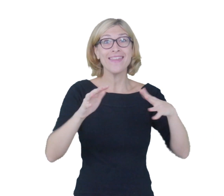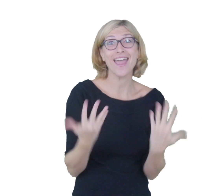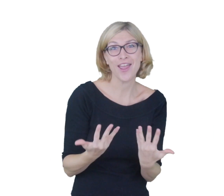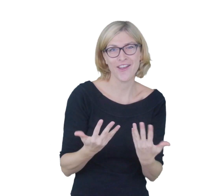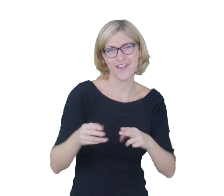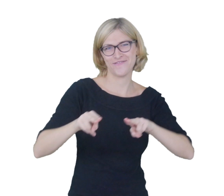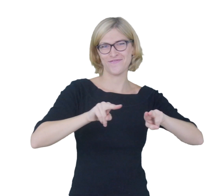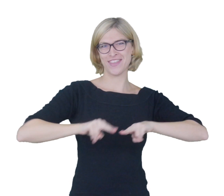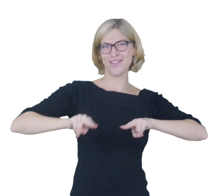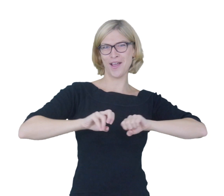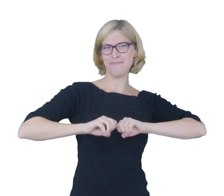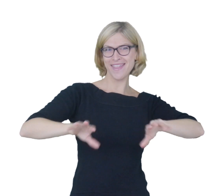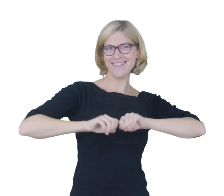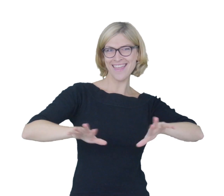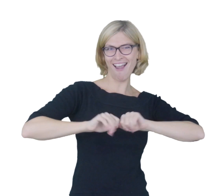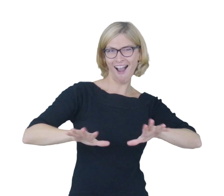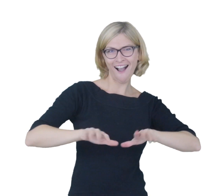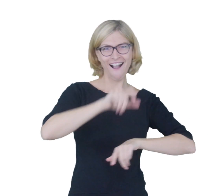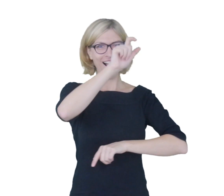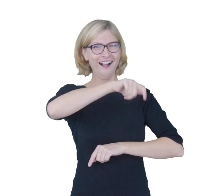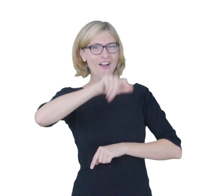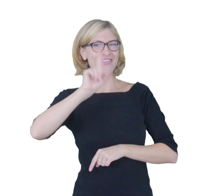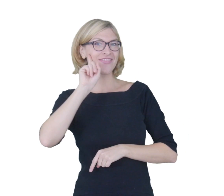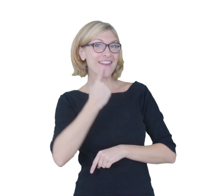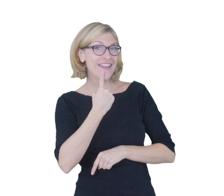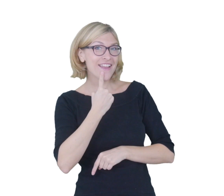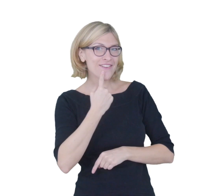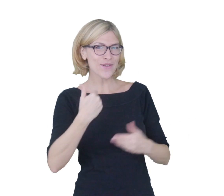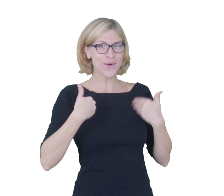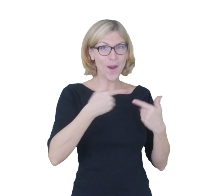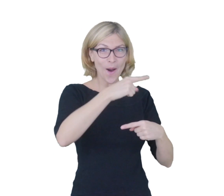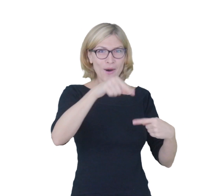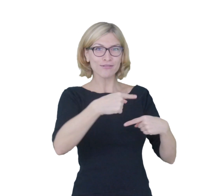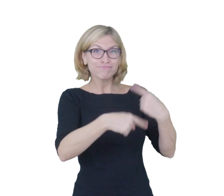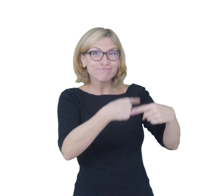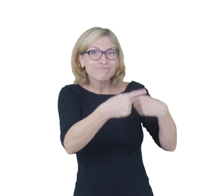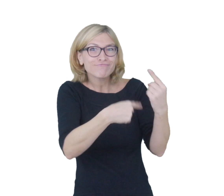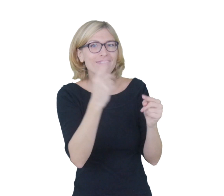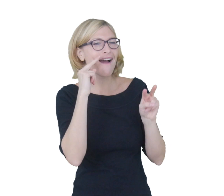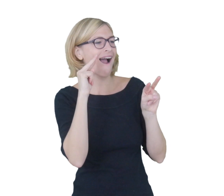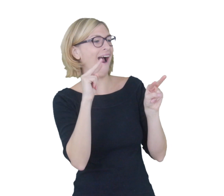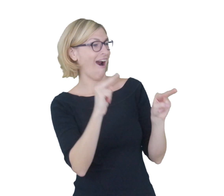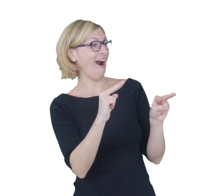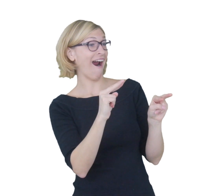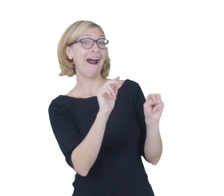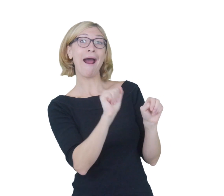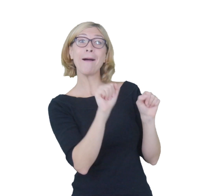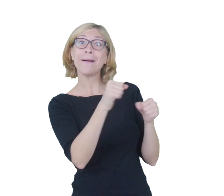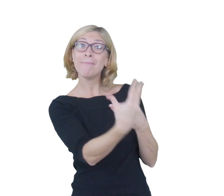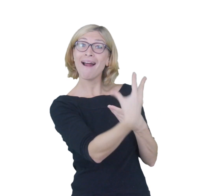The workshops will be designed with a full range of video-based material